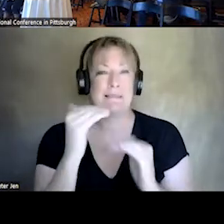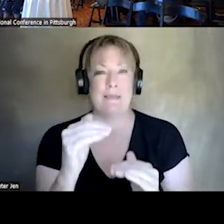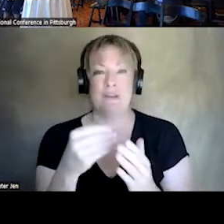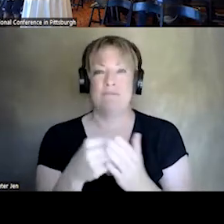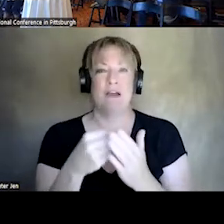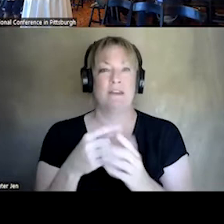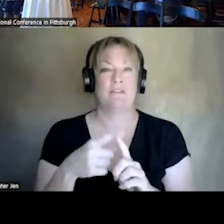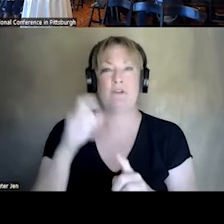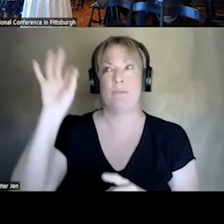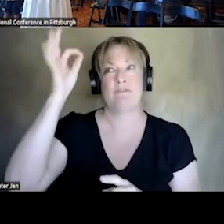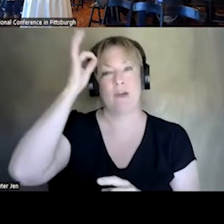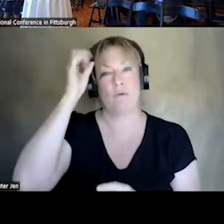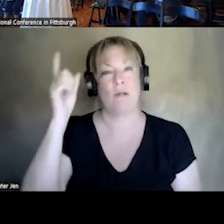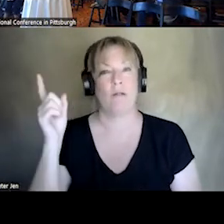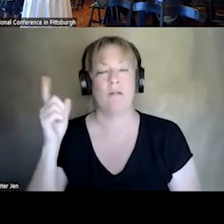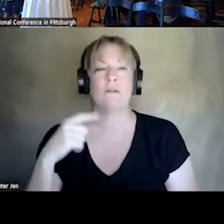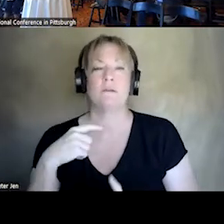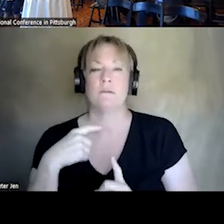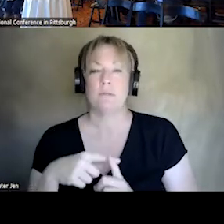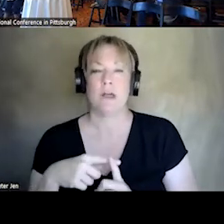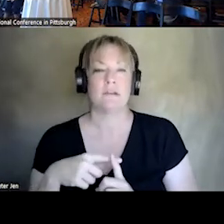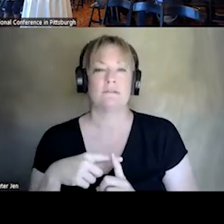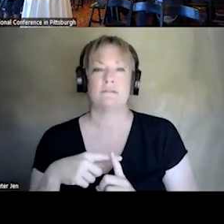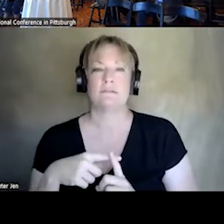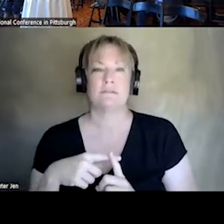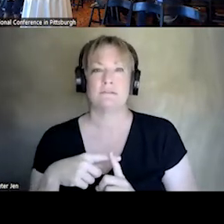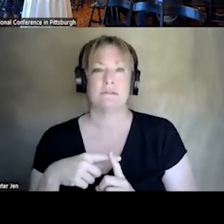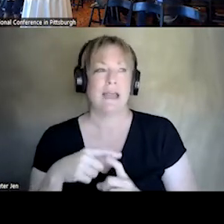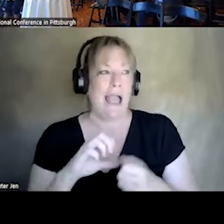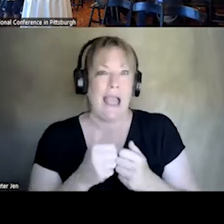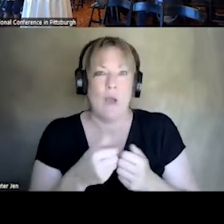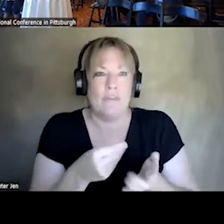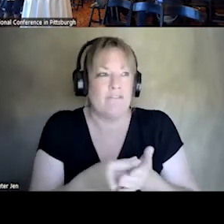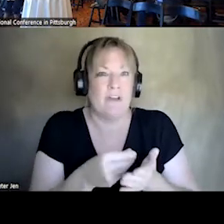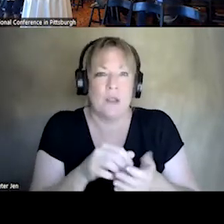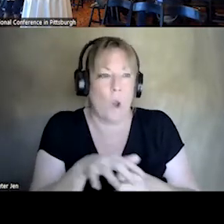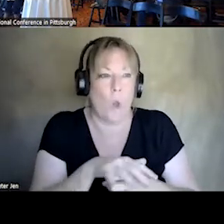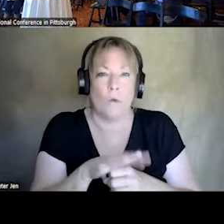GOVERNMENT AS WELL AS, YOU KNOW HOW ARE THEY FUNDED LOCALLY? HOW IS YOUR LOCAL AGENCY FUNDED?